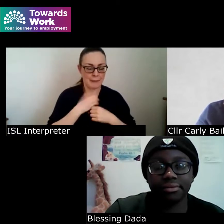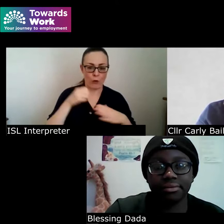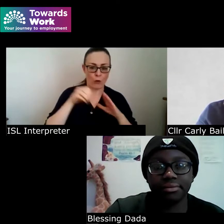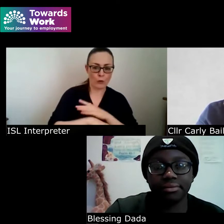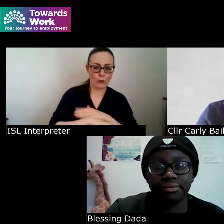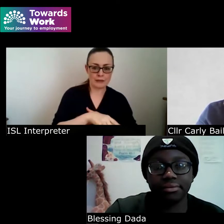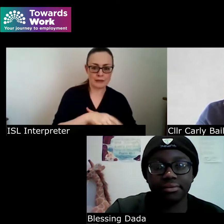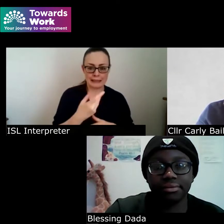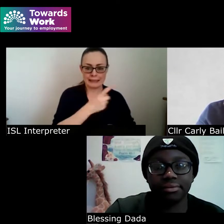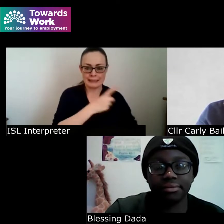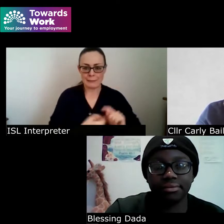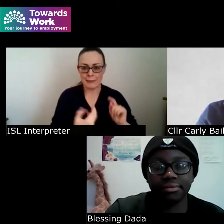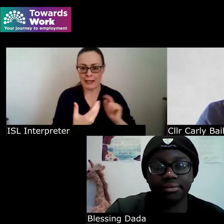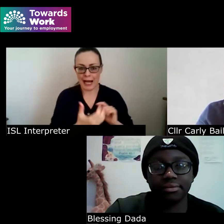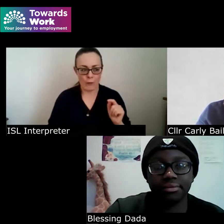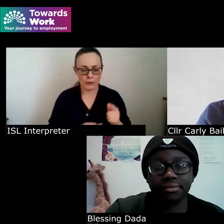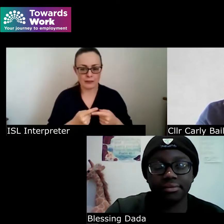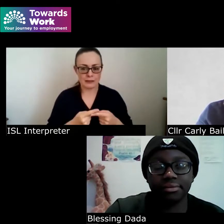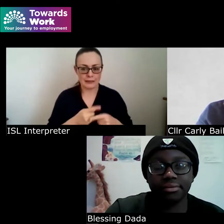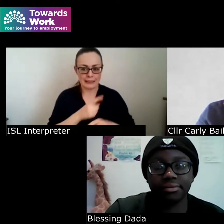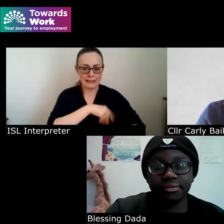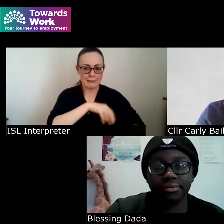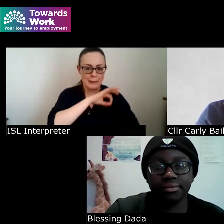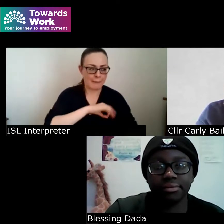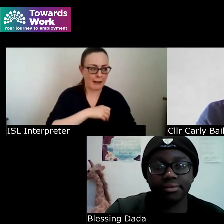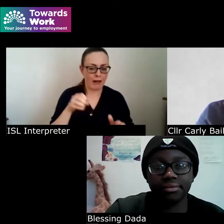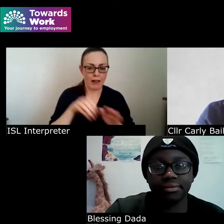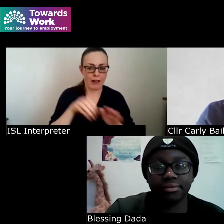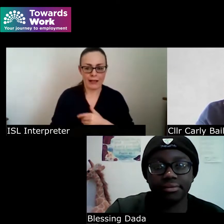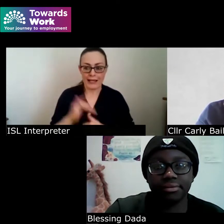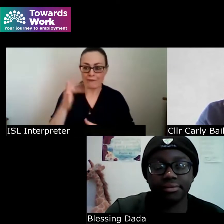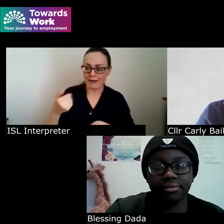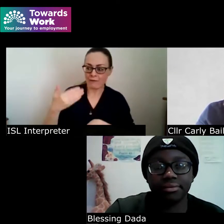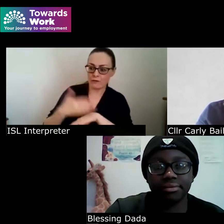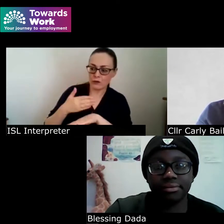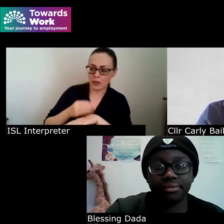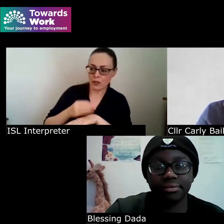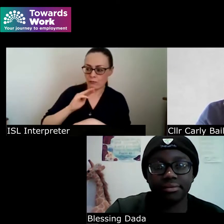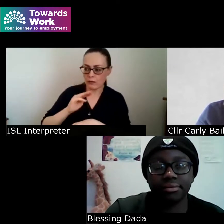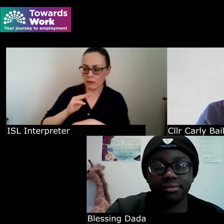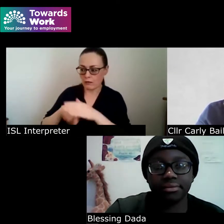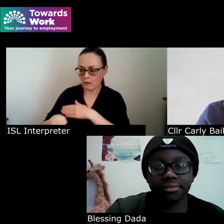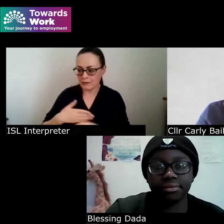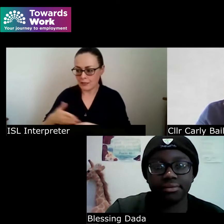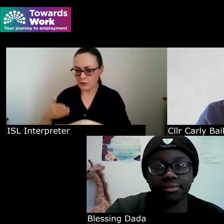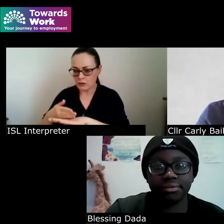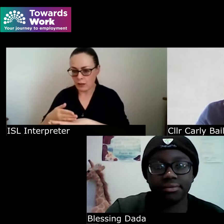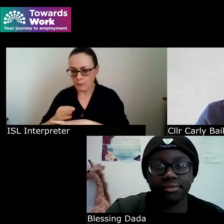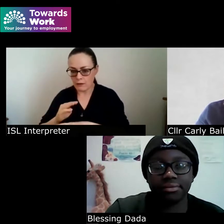the disability benefits if I gained employment and got into work and so just to I know